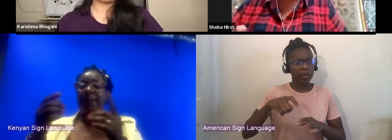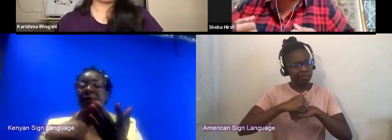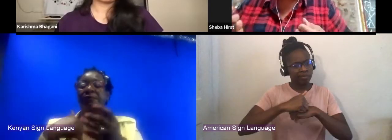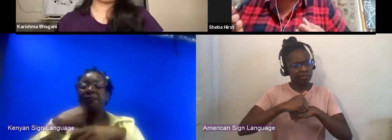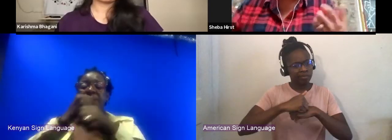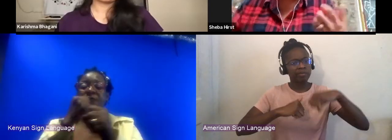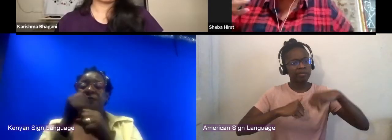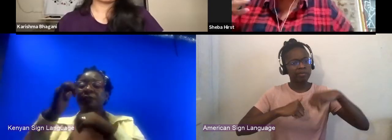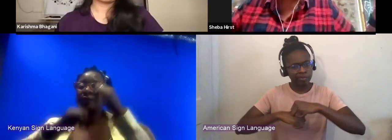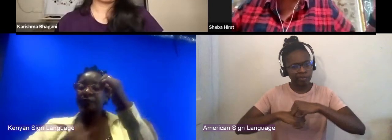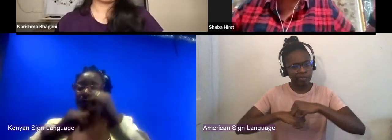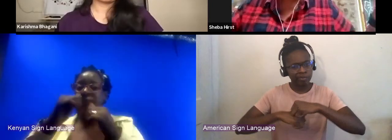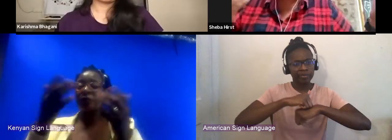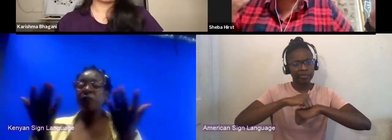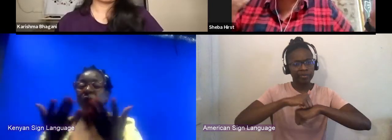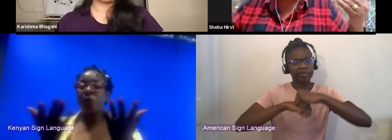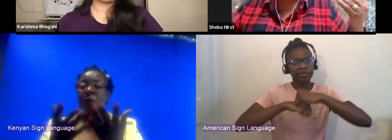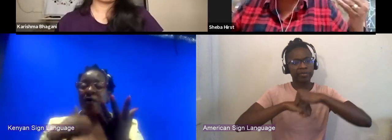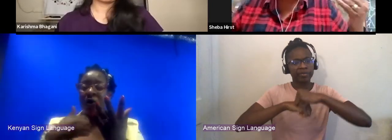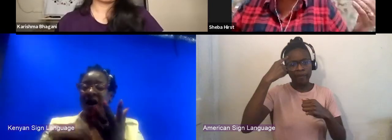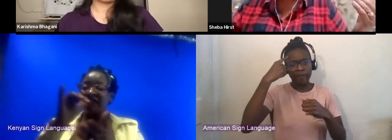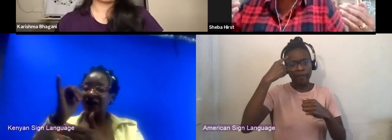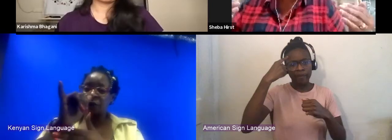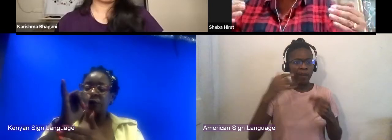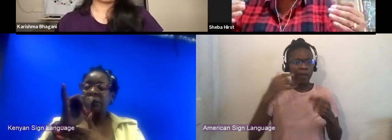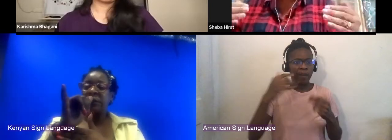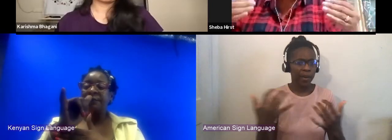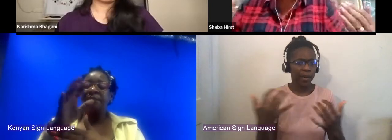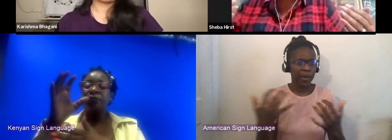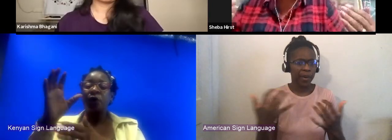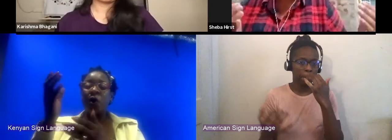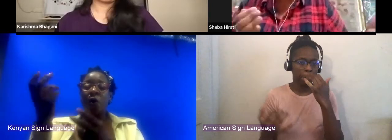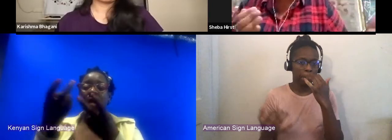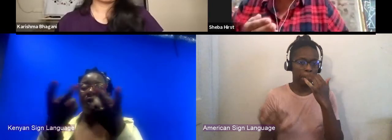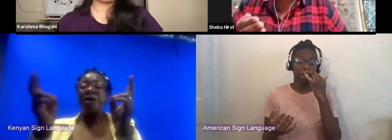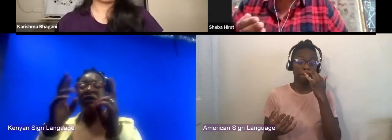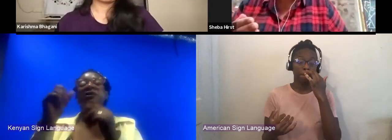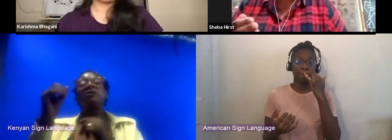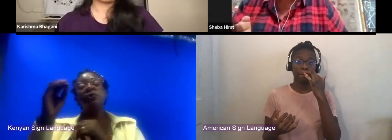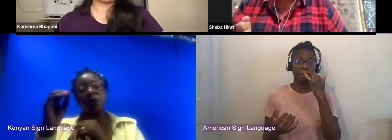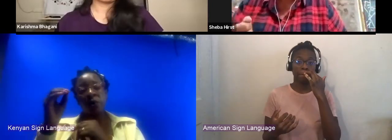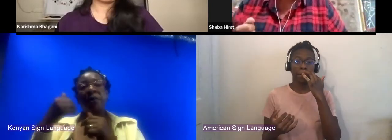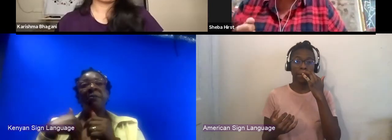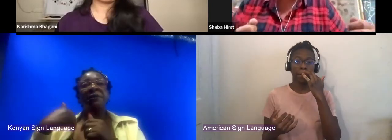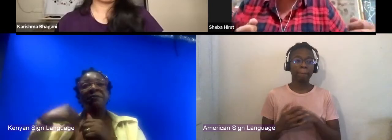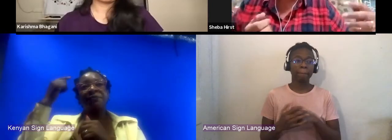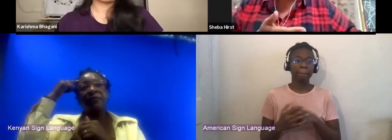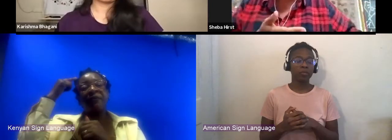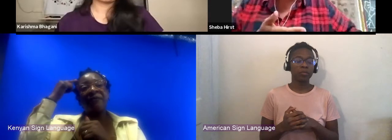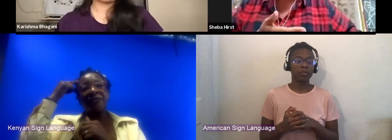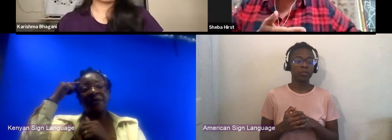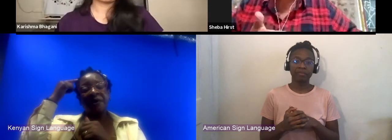And so, yeah, I think in a sense what seems like an overburdening amount